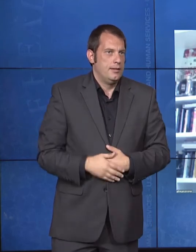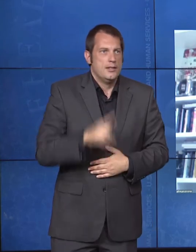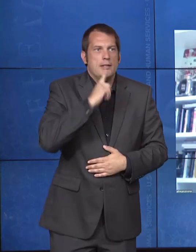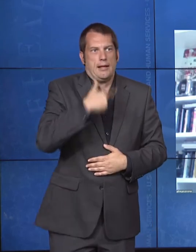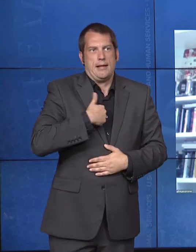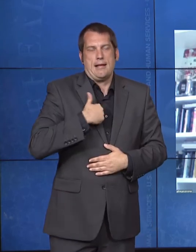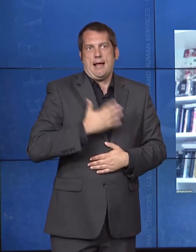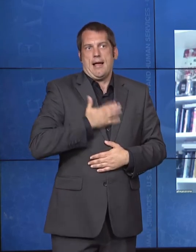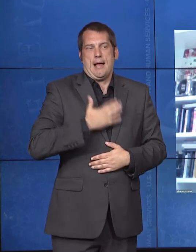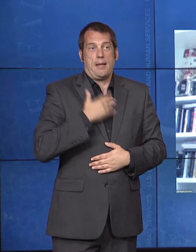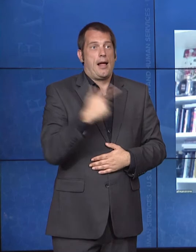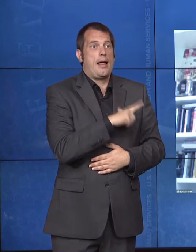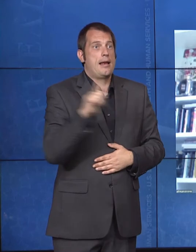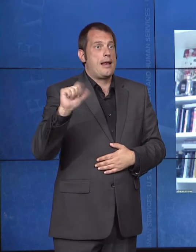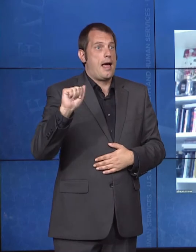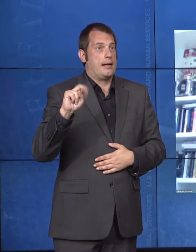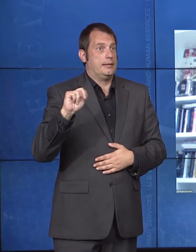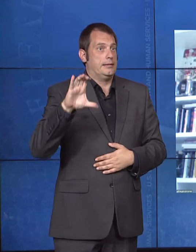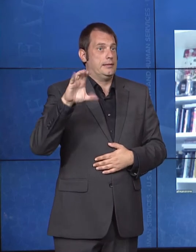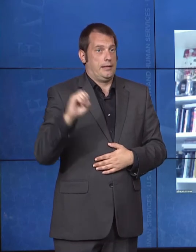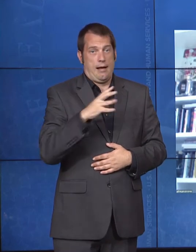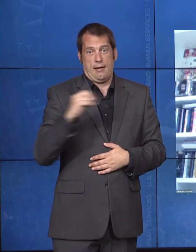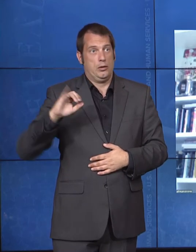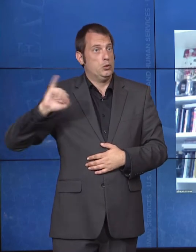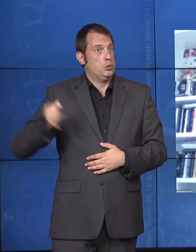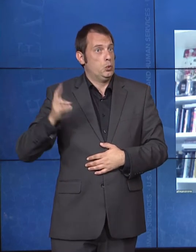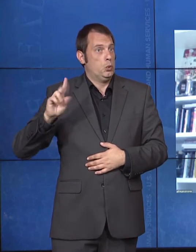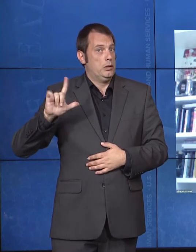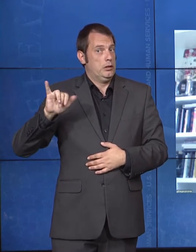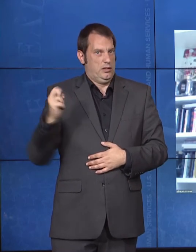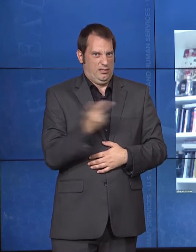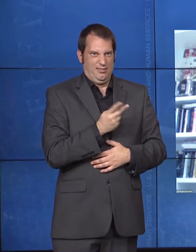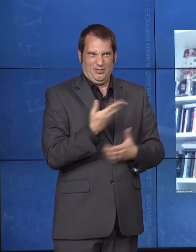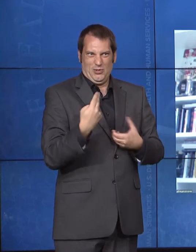We have a great panel to walk us through the history and what we expect moving forward.